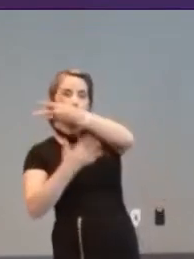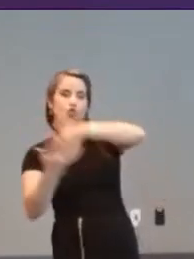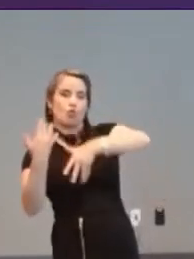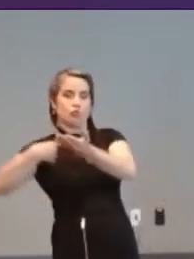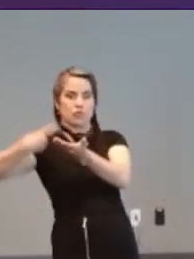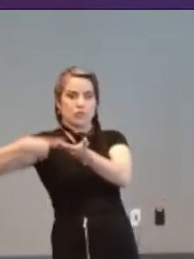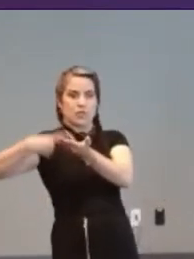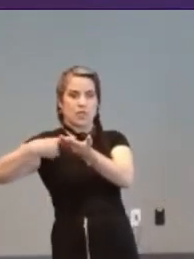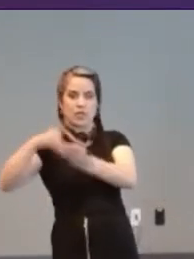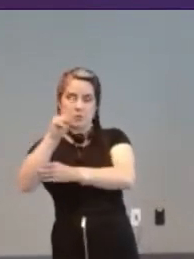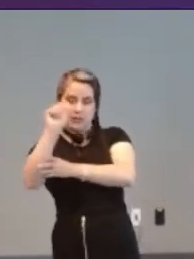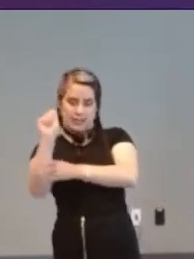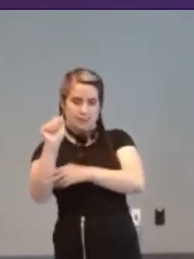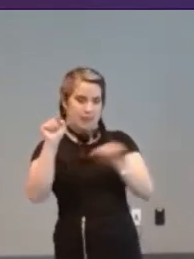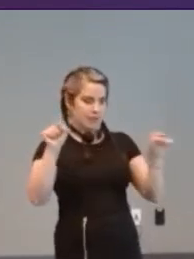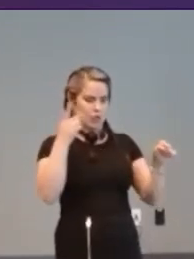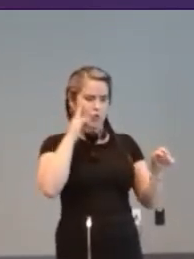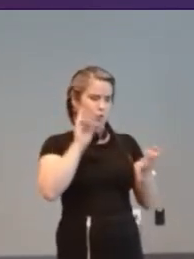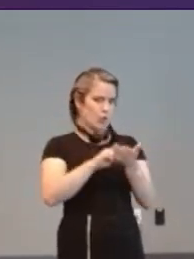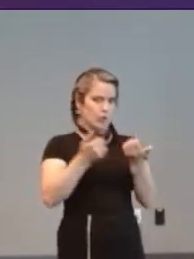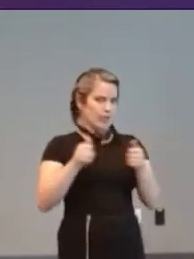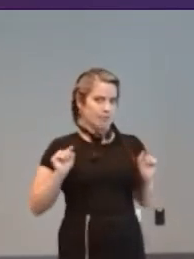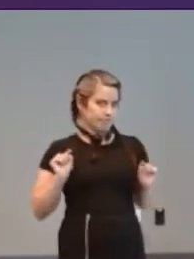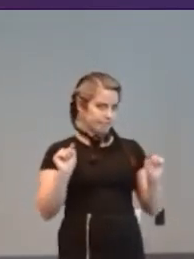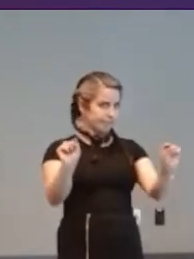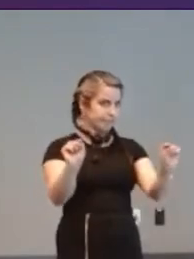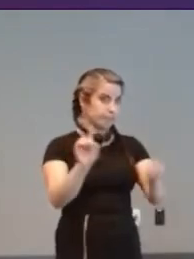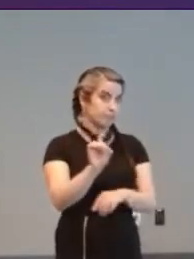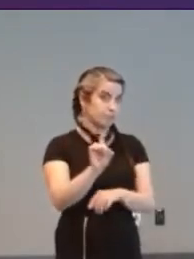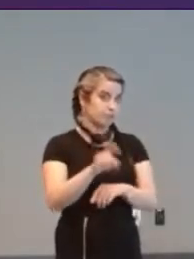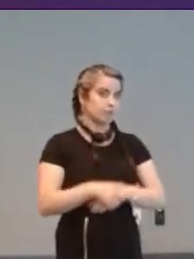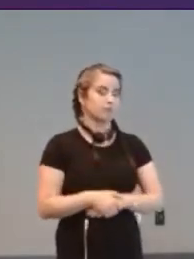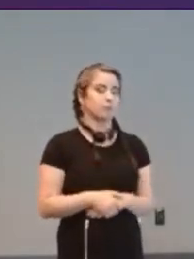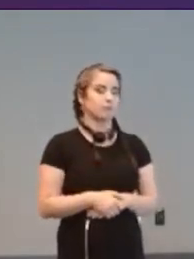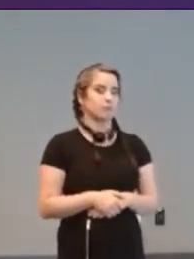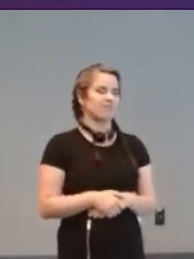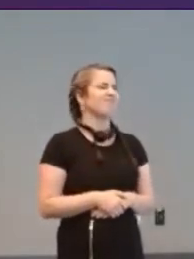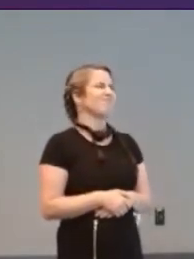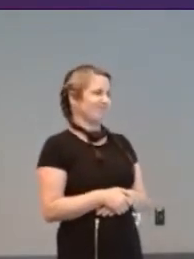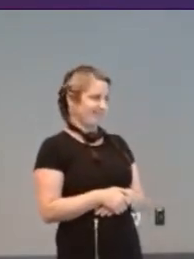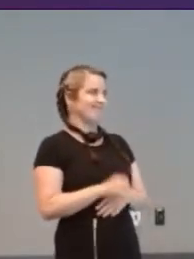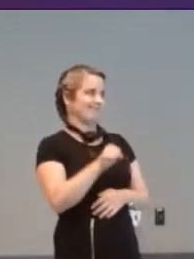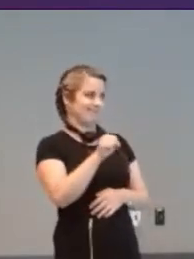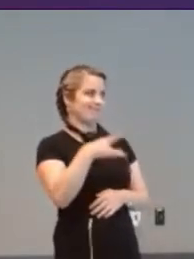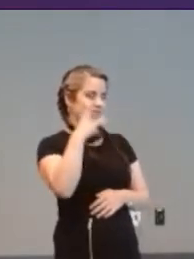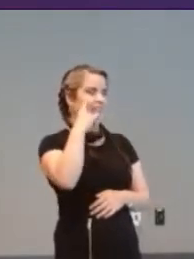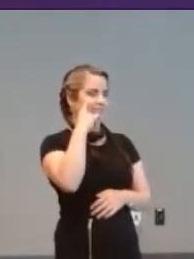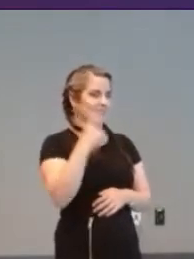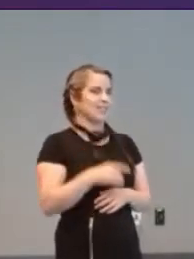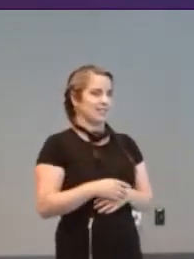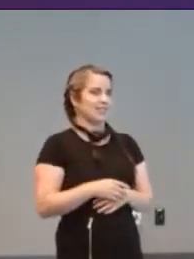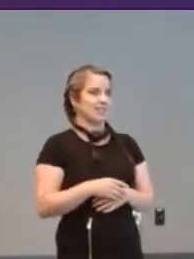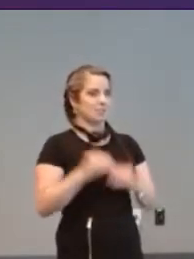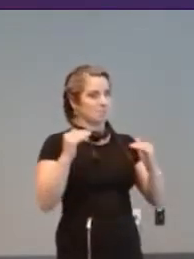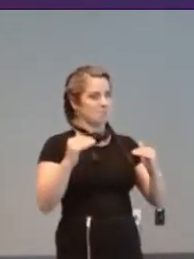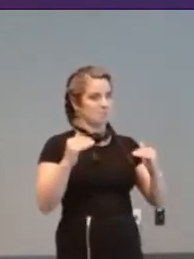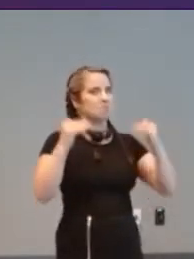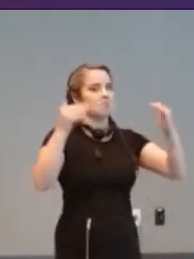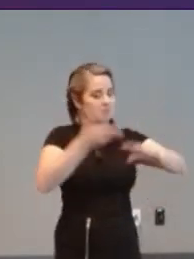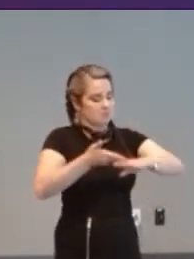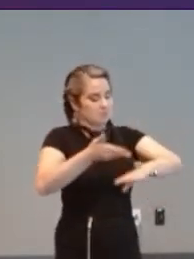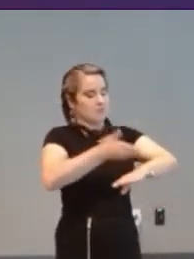the disabilities and so on? [Barrie]: I think yeah I think I think things did move on a bit from 1981 with